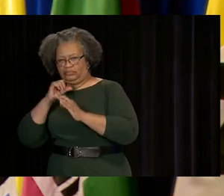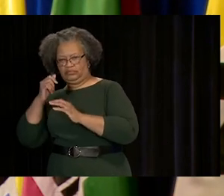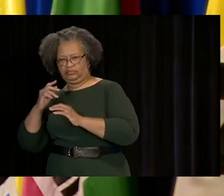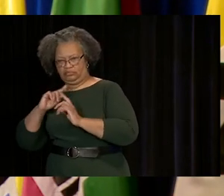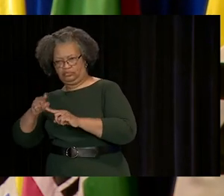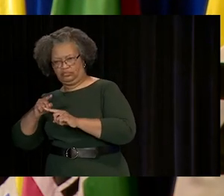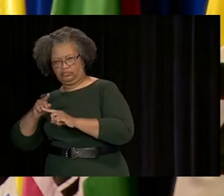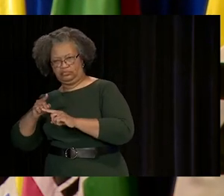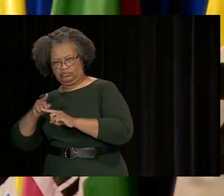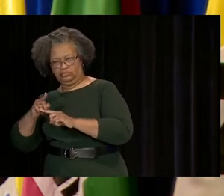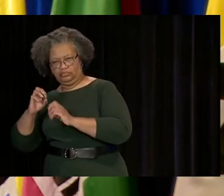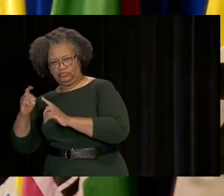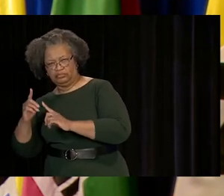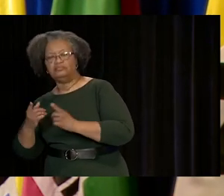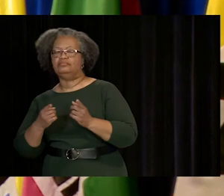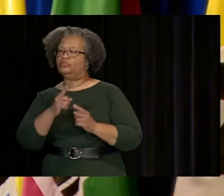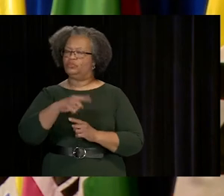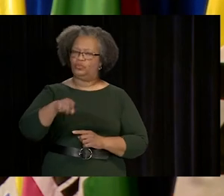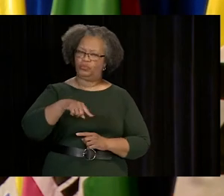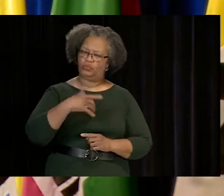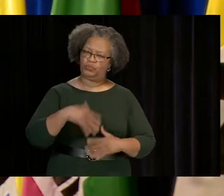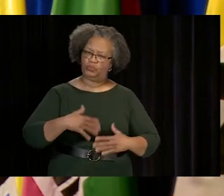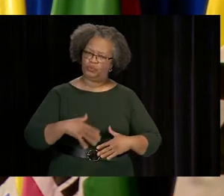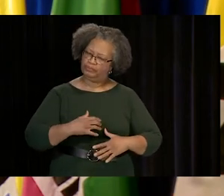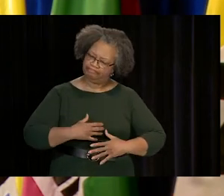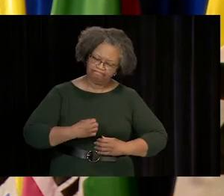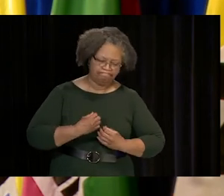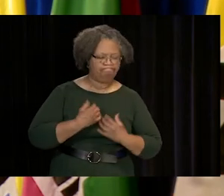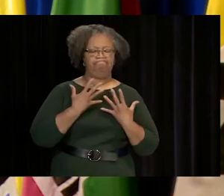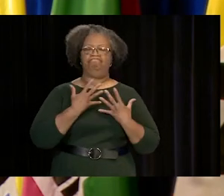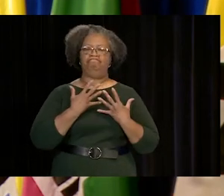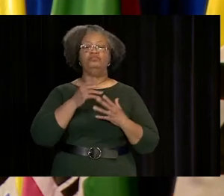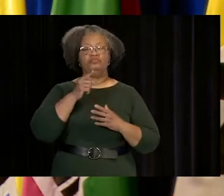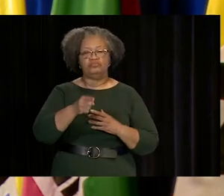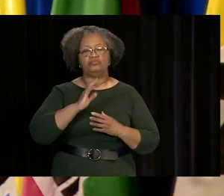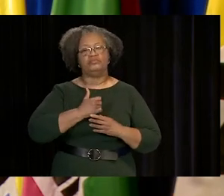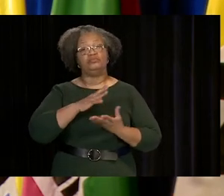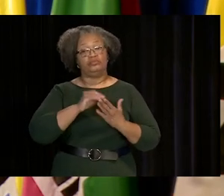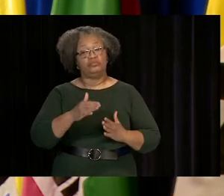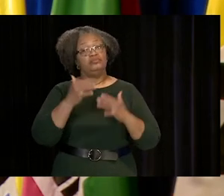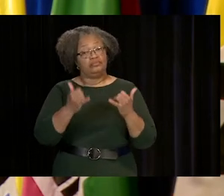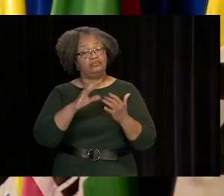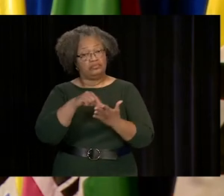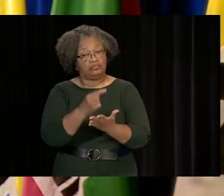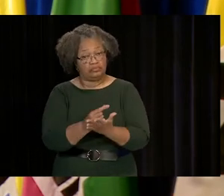AND BARRIERS THAT MIGHT DISCOURAGE OTHERS FROM PURSUING THEIR EDUCATIONS, IS TRULY AWE-INSPIRING.